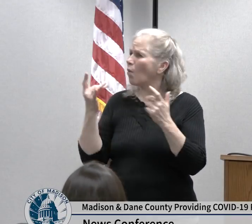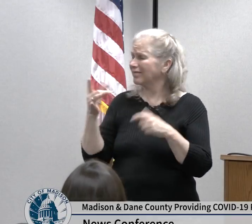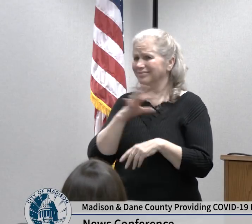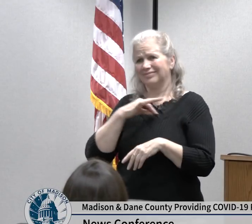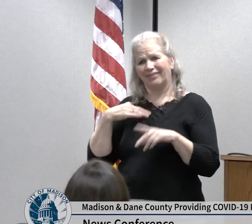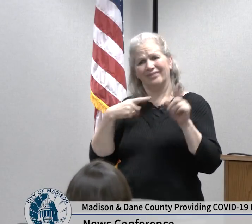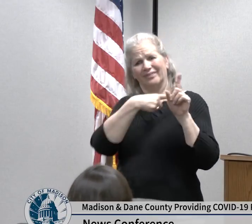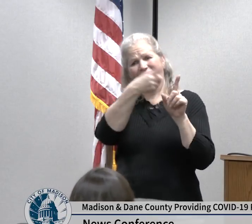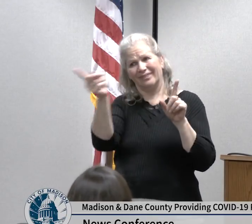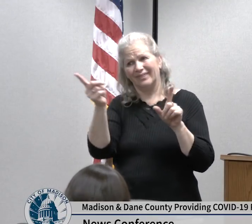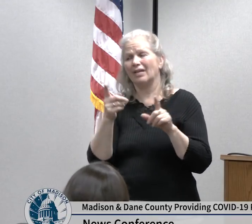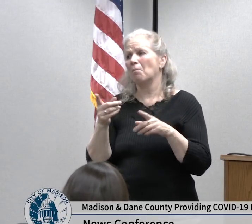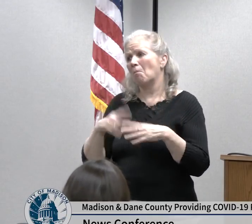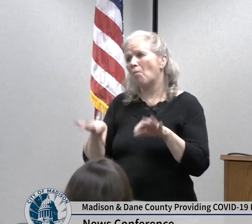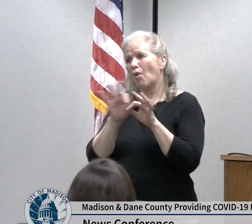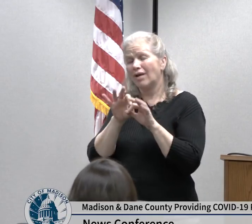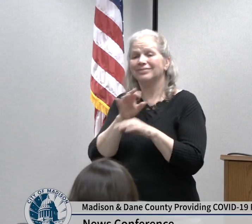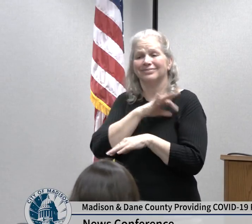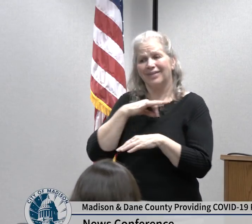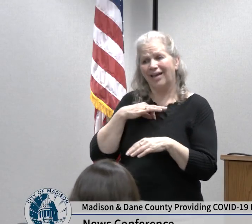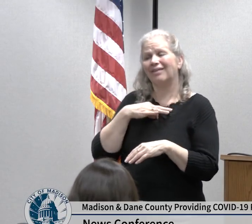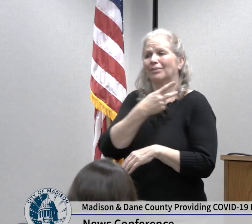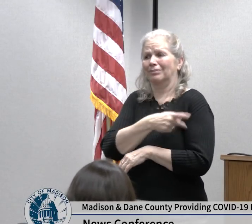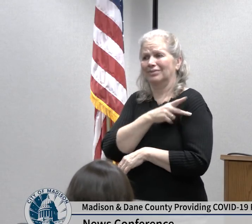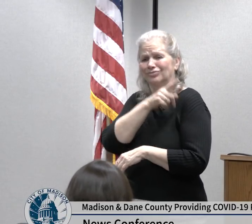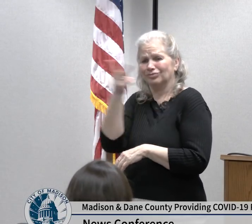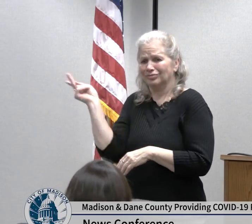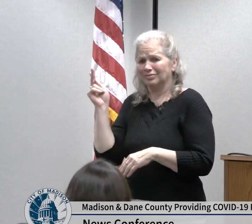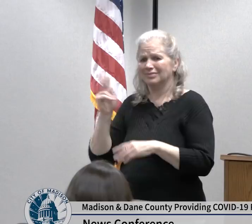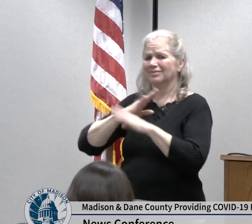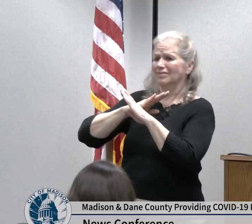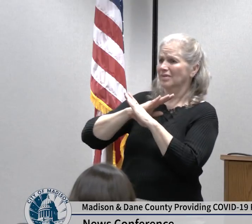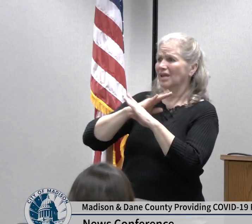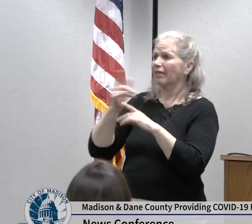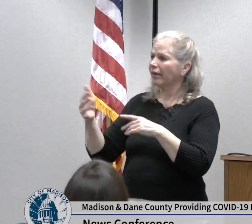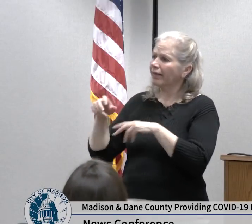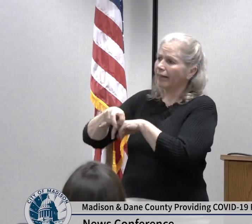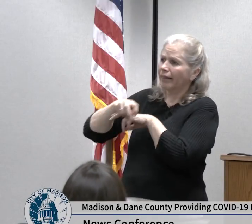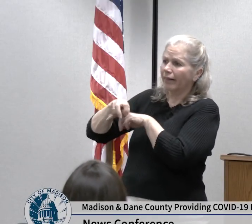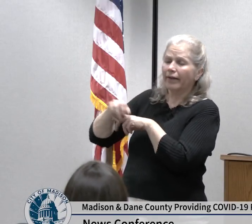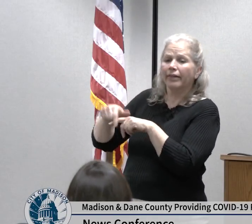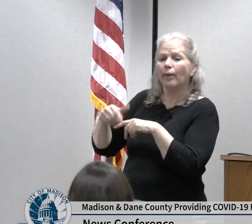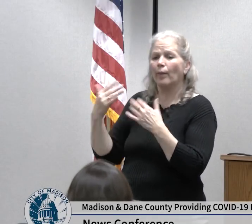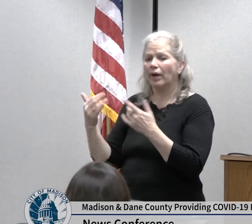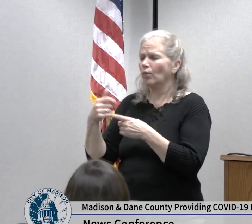that may be in the waiting areas or common areas it allows us to prepare